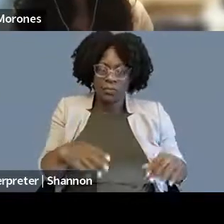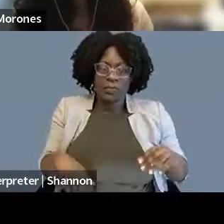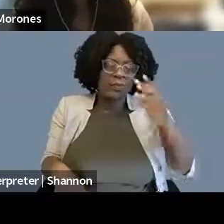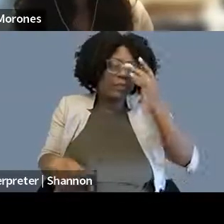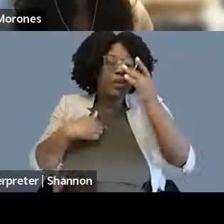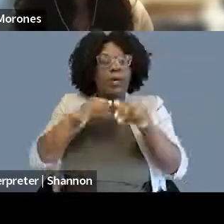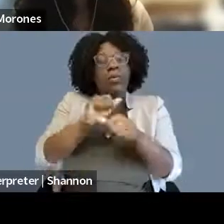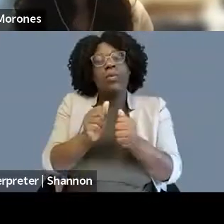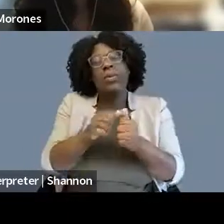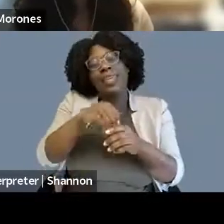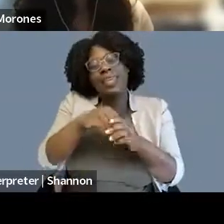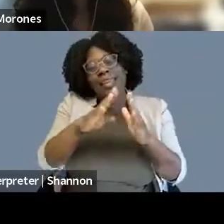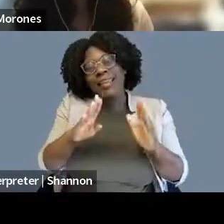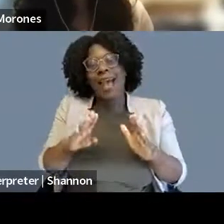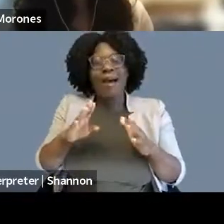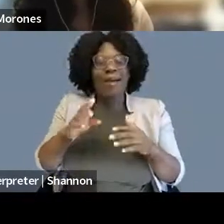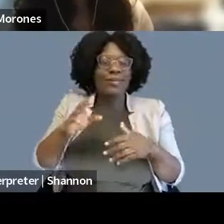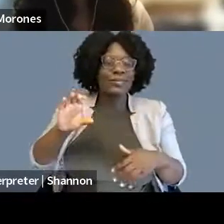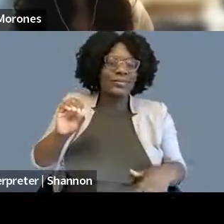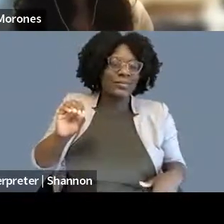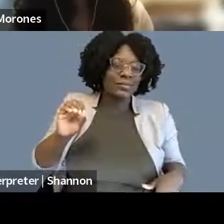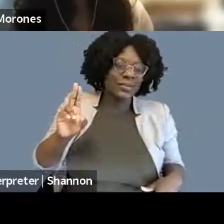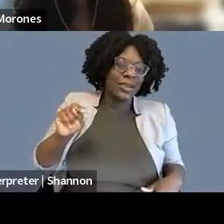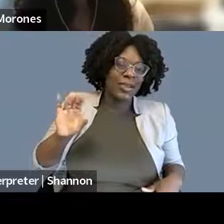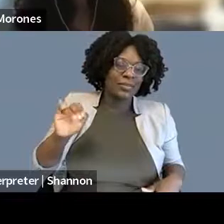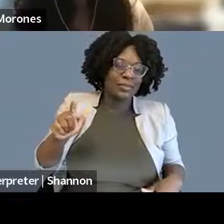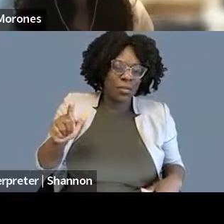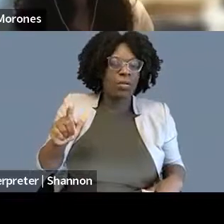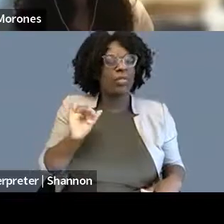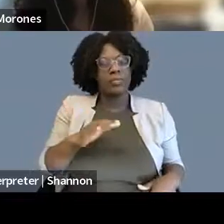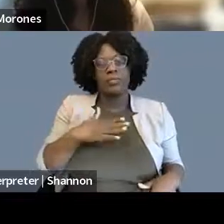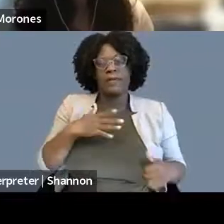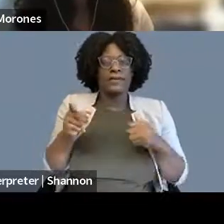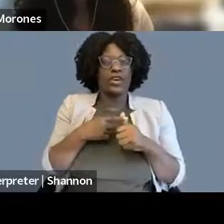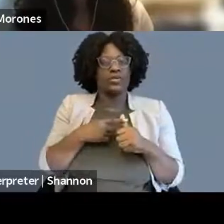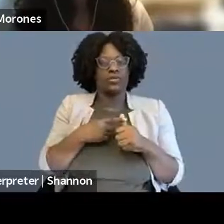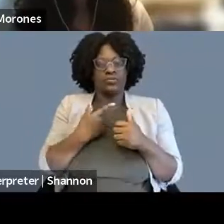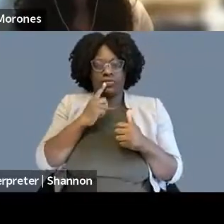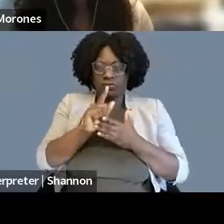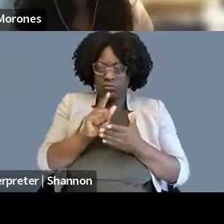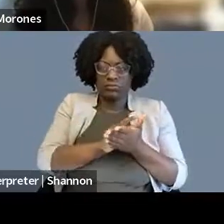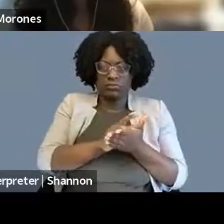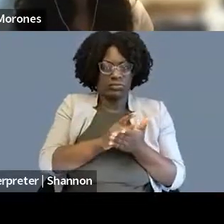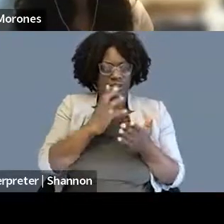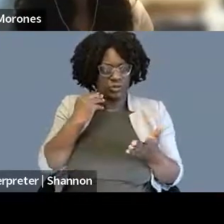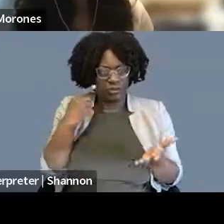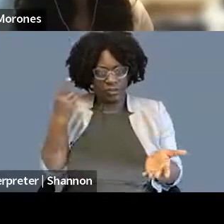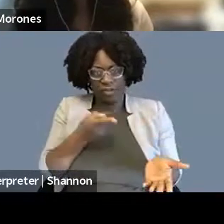I got kind of my first brief vetting experience there. The thing that I found really valuable in addition to meeting the wonderful people at NPR